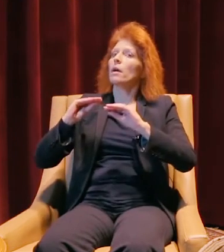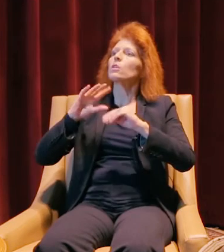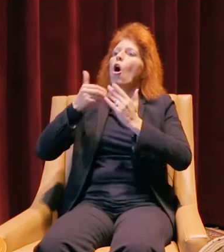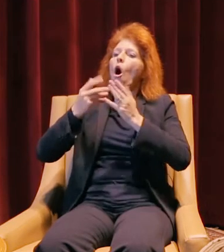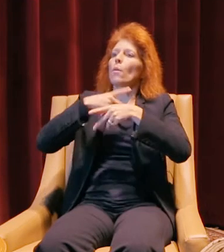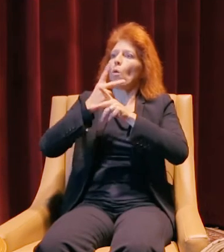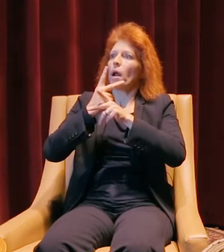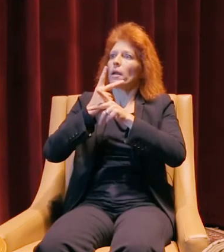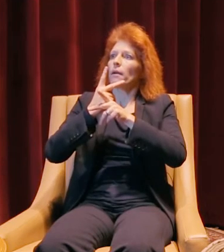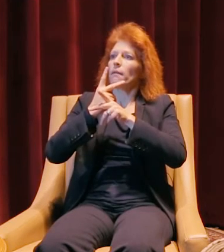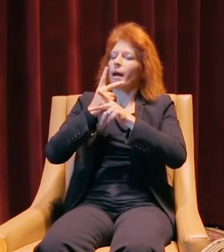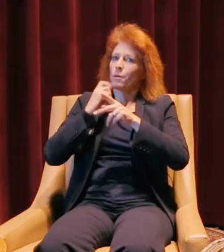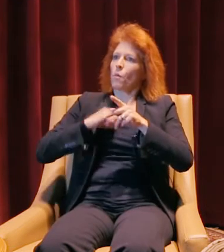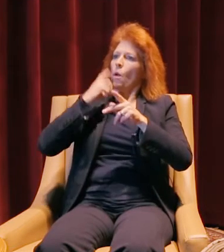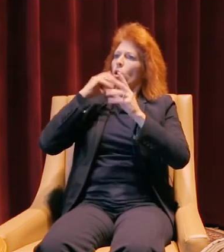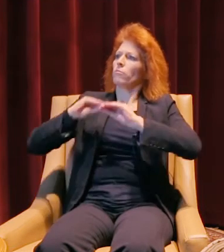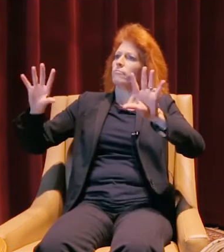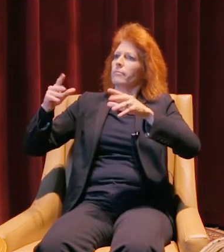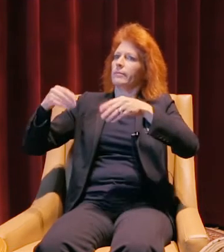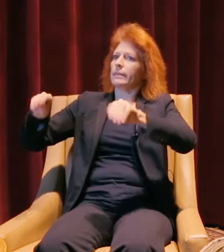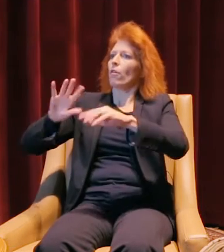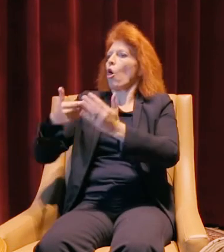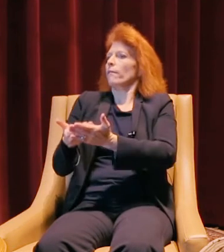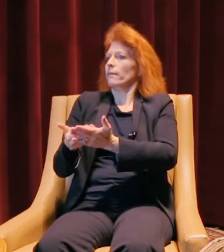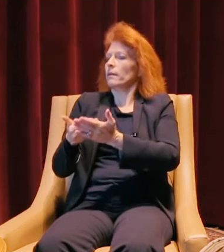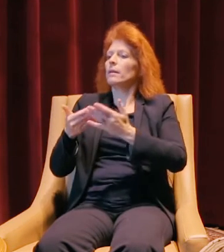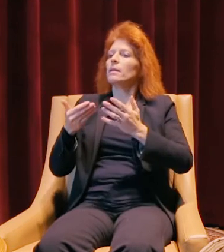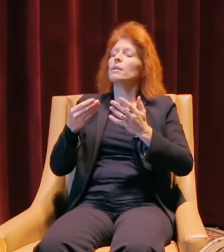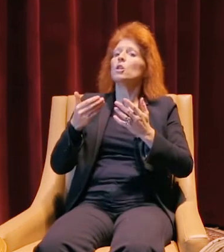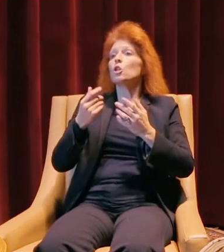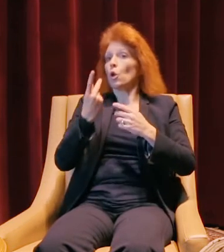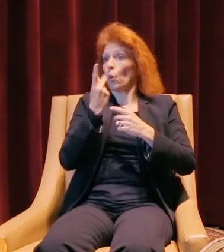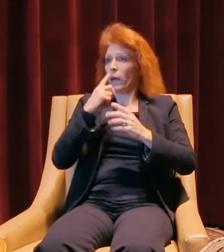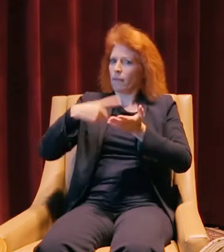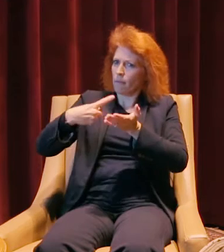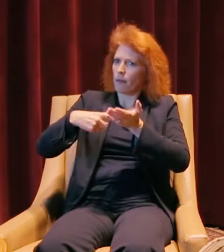that I was very proud of. We talked about the areas that we could improve